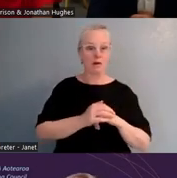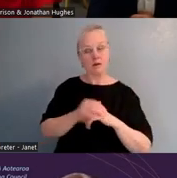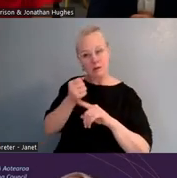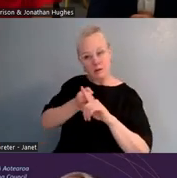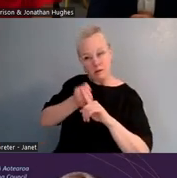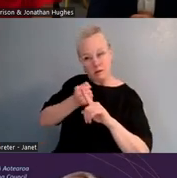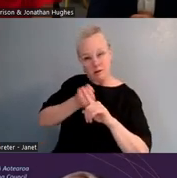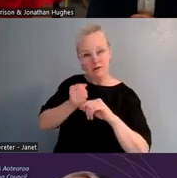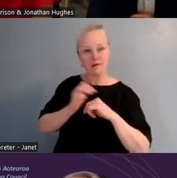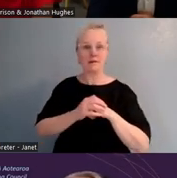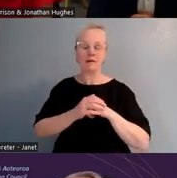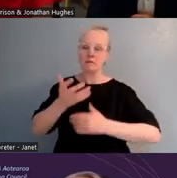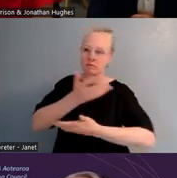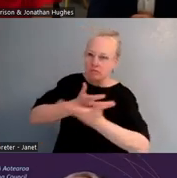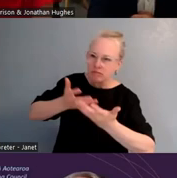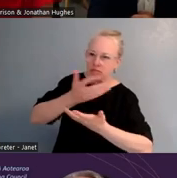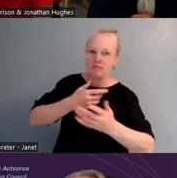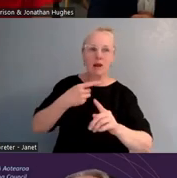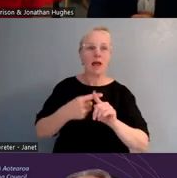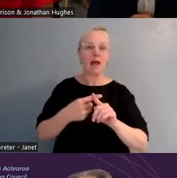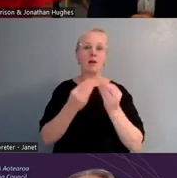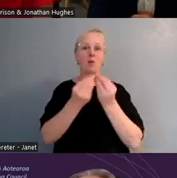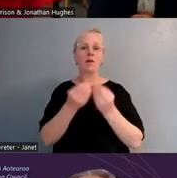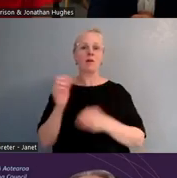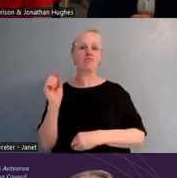and having a principal like you Jonathan, who is willing to hear that voice